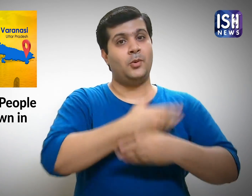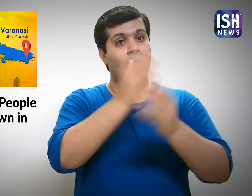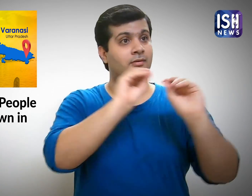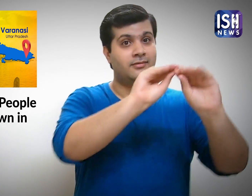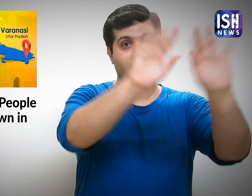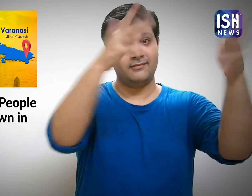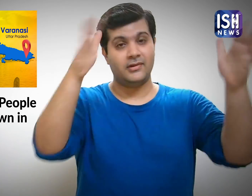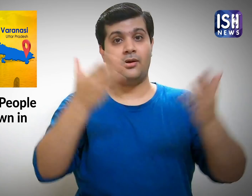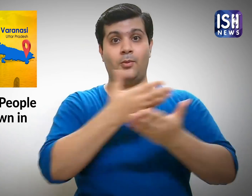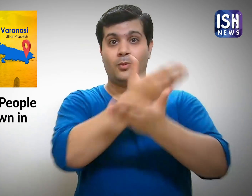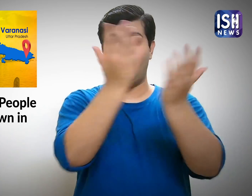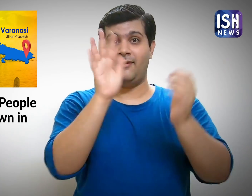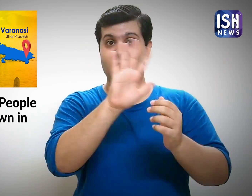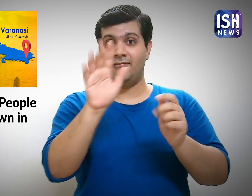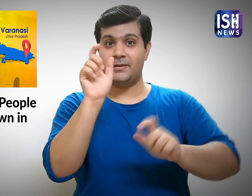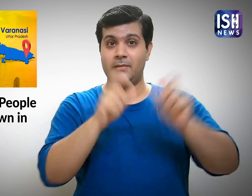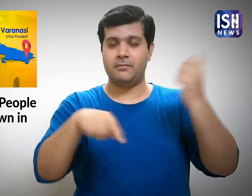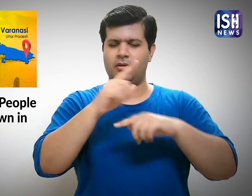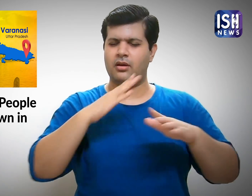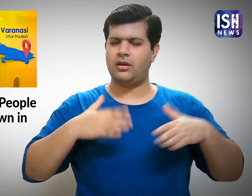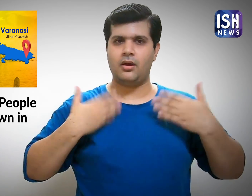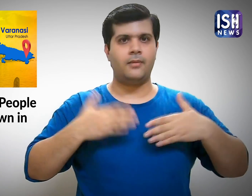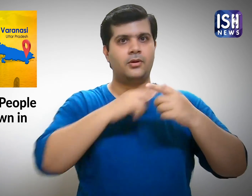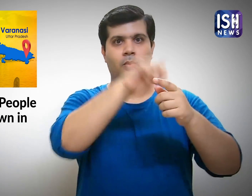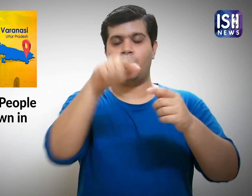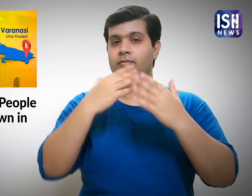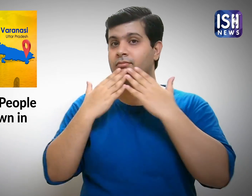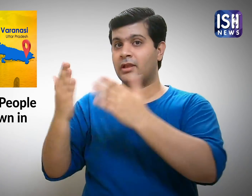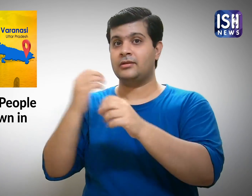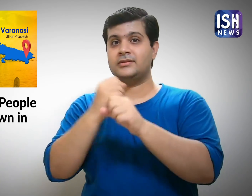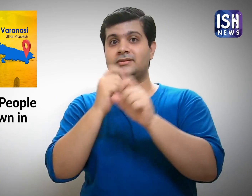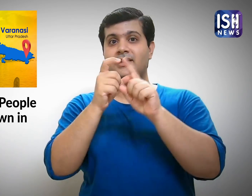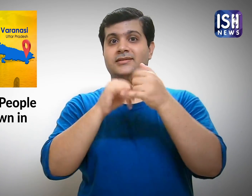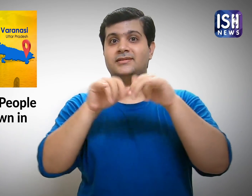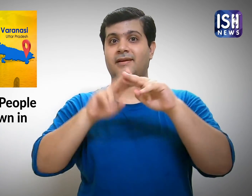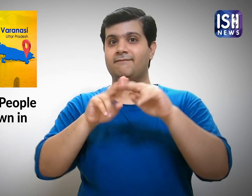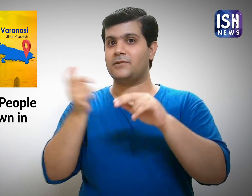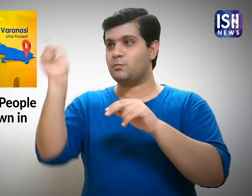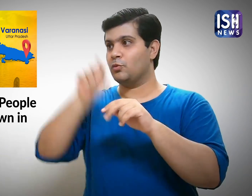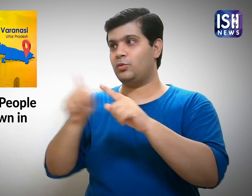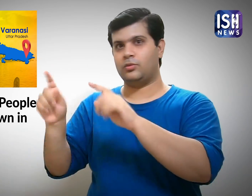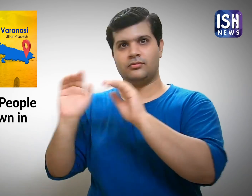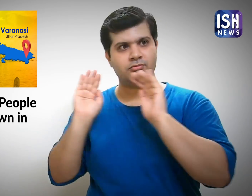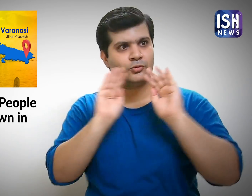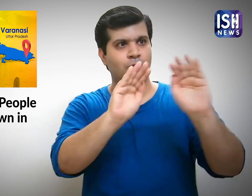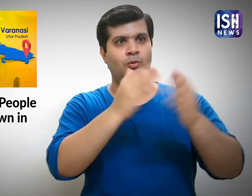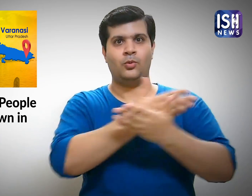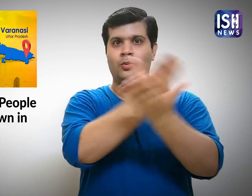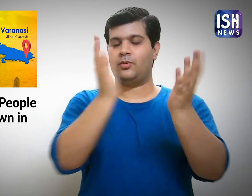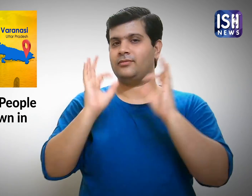All the 55 individuals that recieved the food, were very grateful to GDSF for their support.